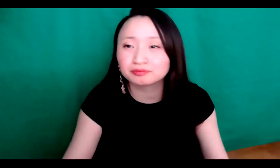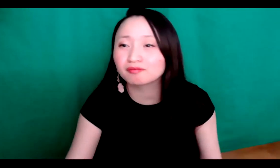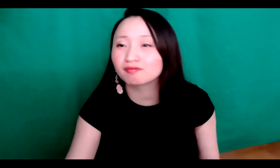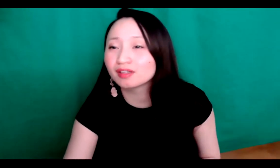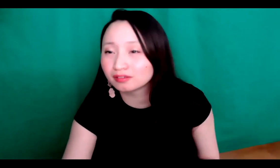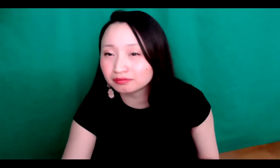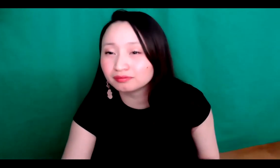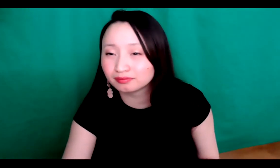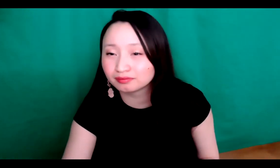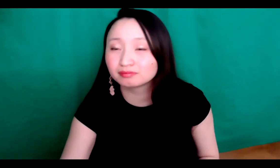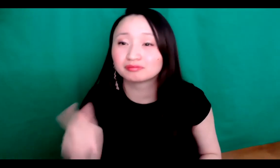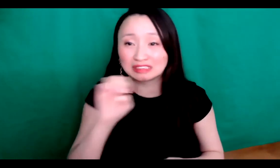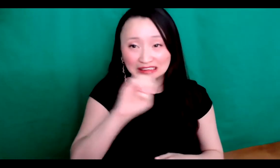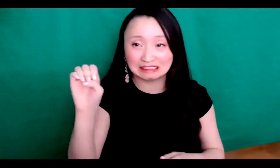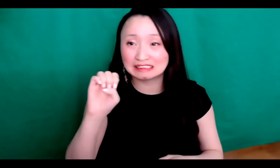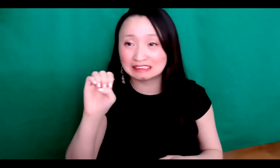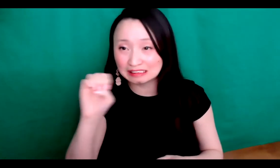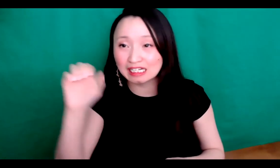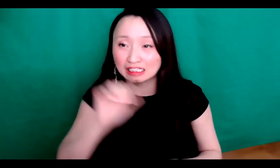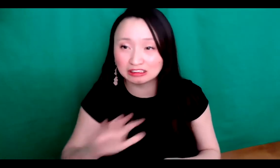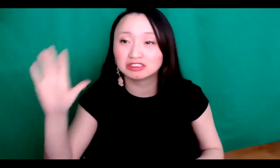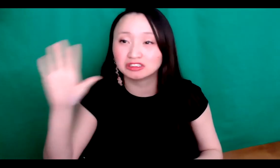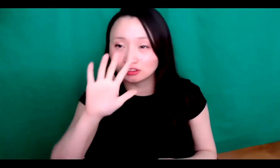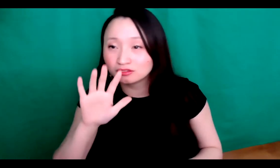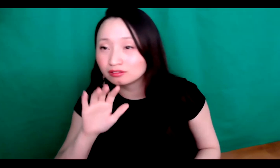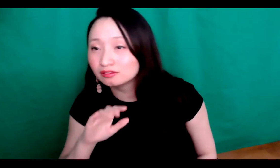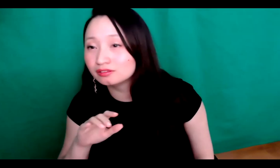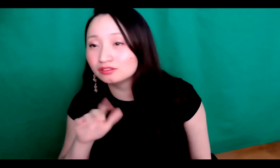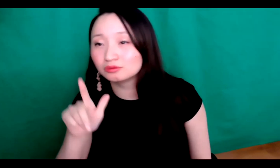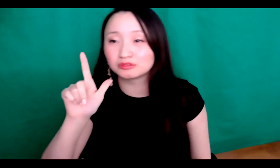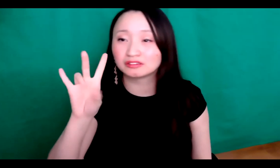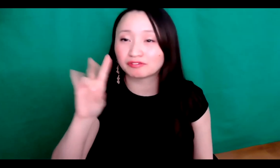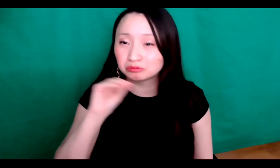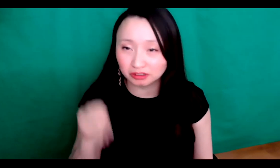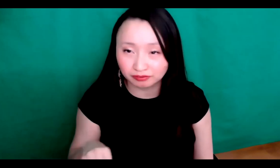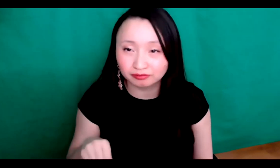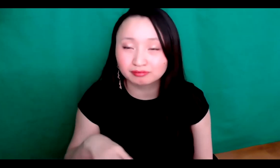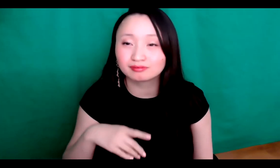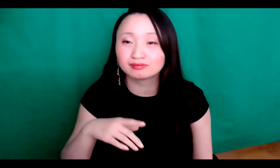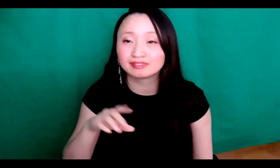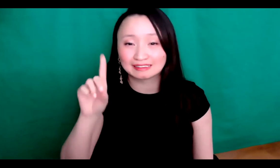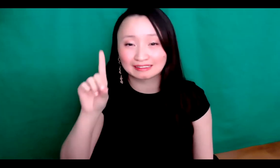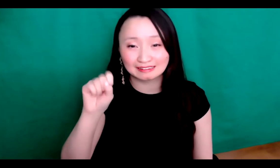to know who's out in the audience for. And so it looks like for East Asian we